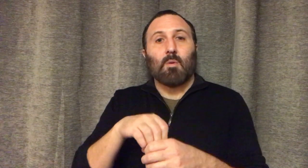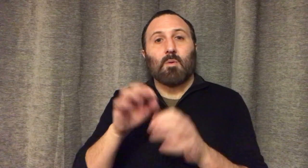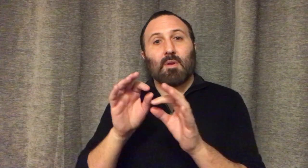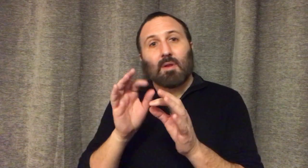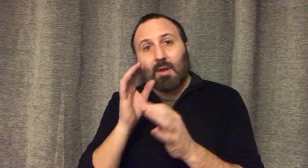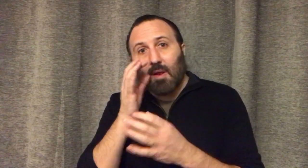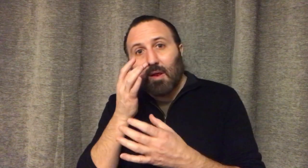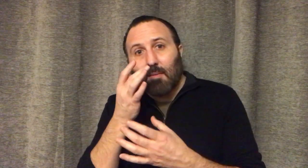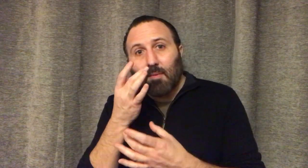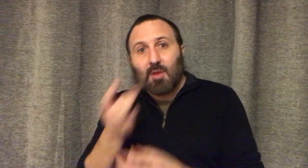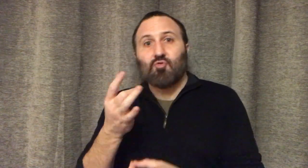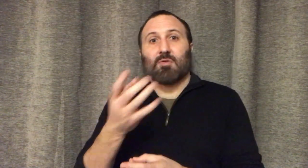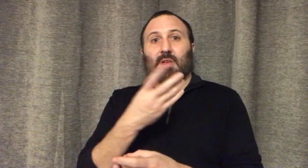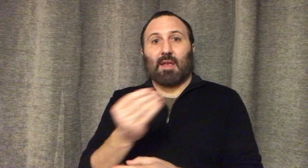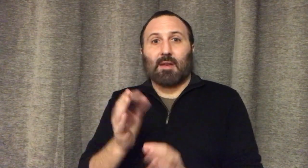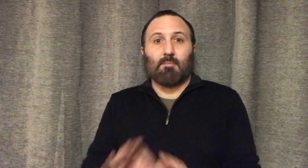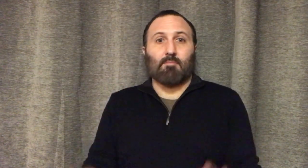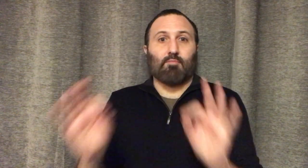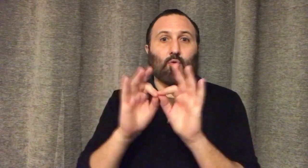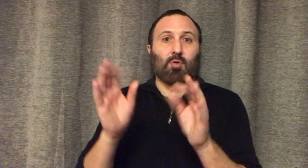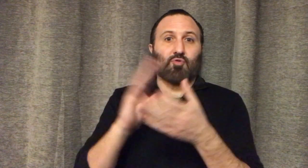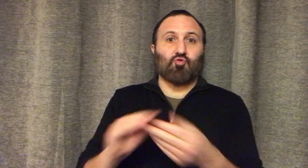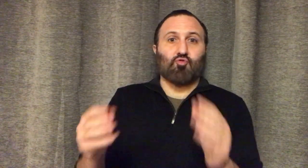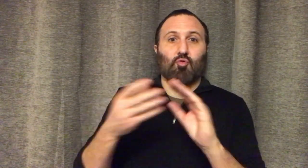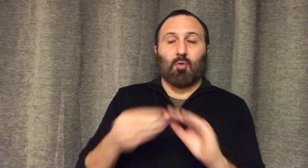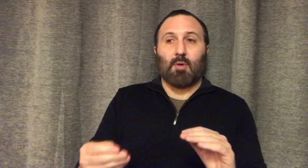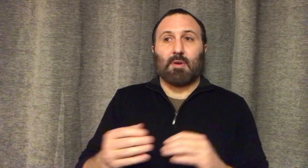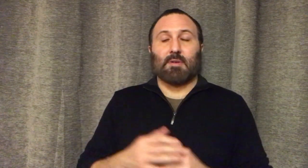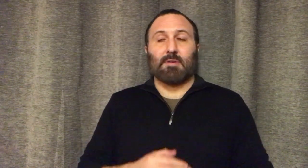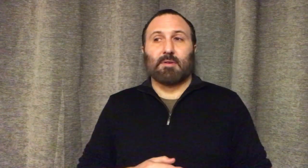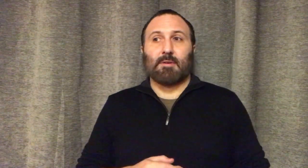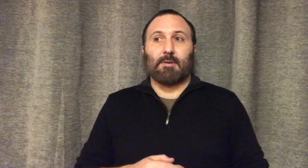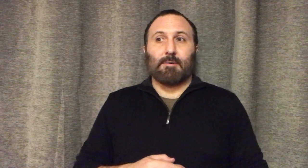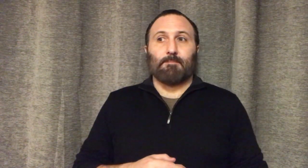Content that is interesting and important to share.